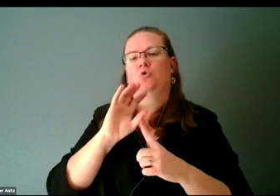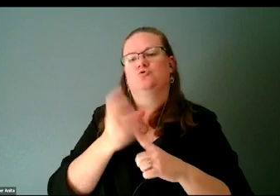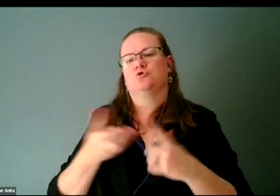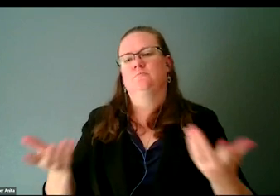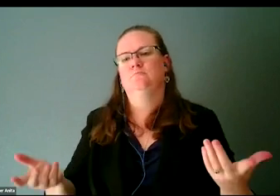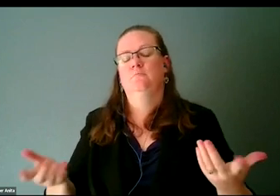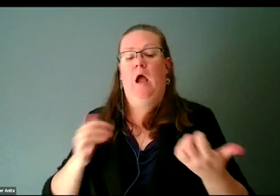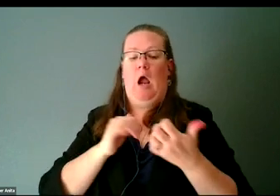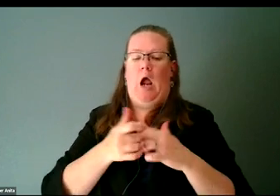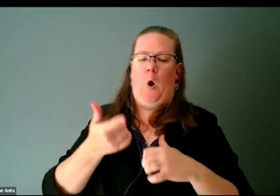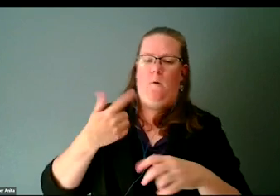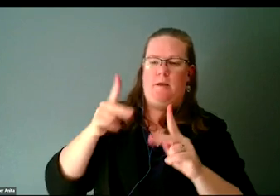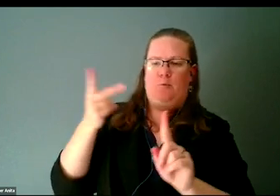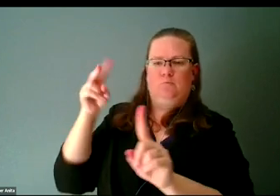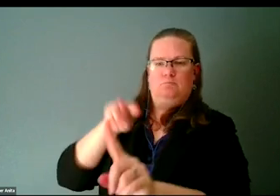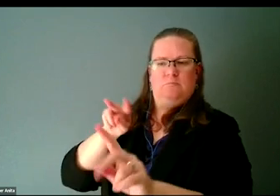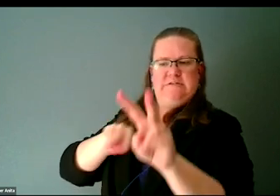and how that group contributes.